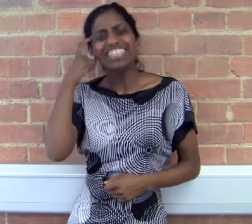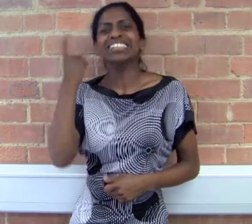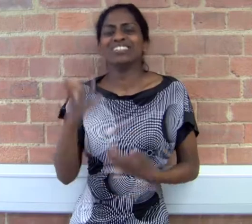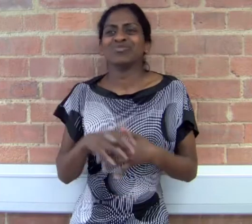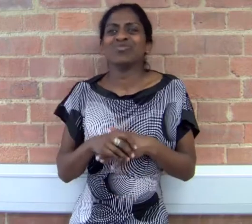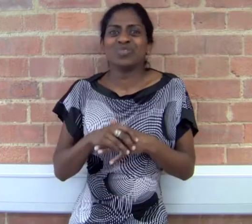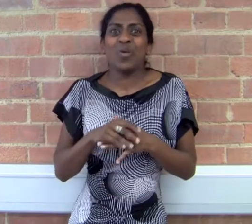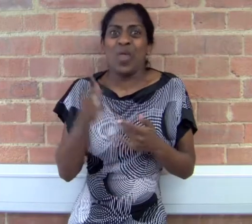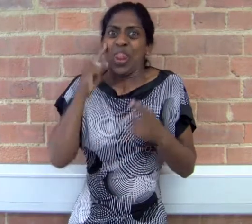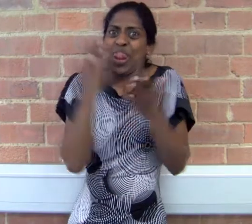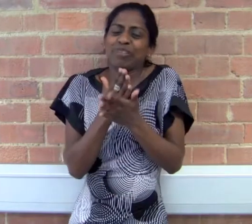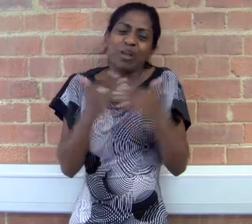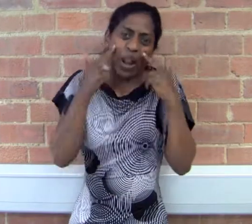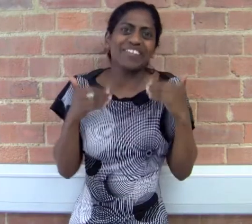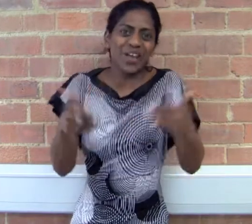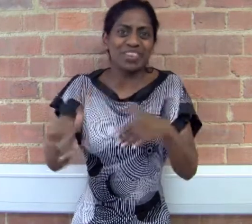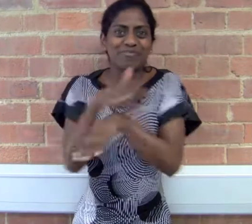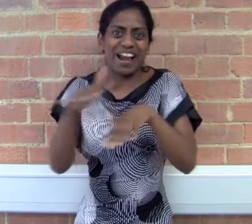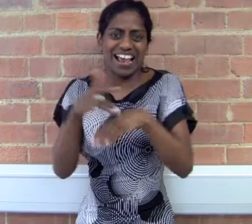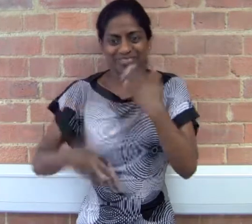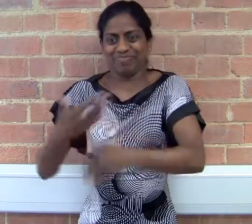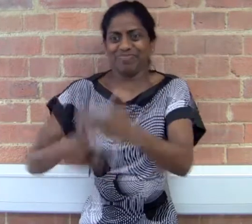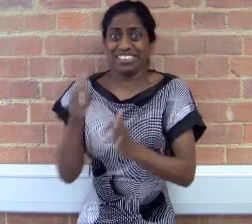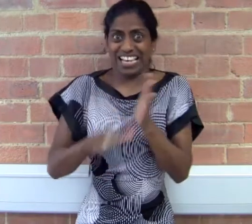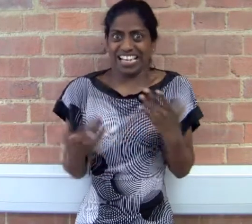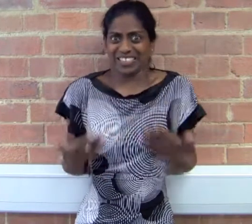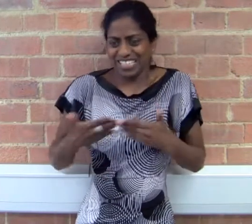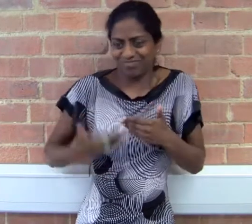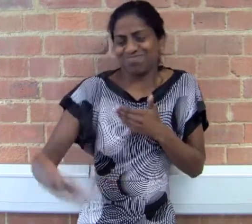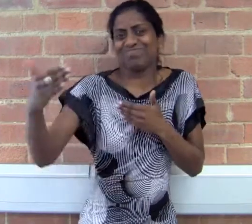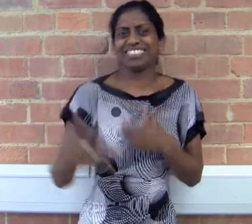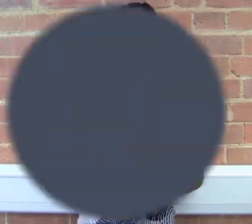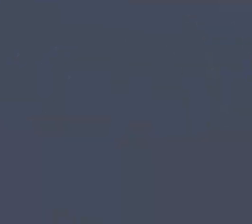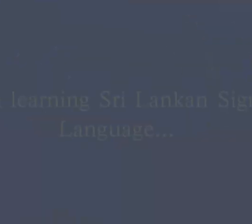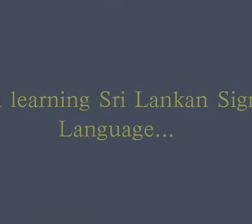It really makes me think! So I'm really looking forward to rehearsing the play, starting today!